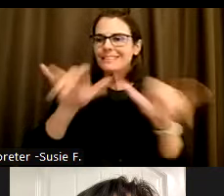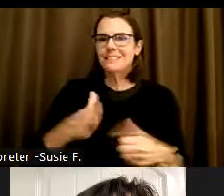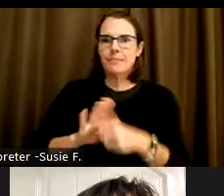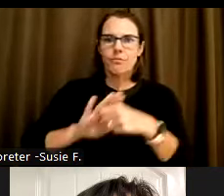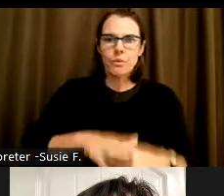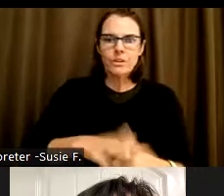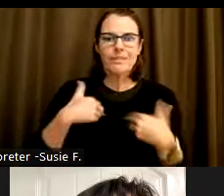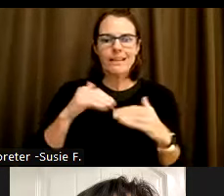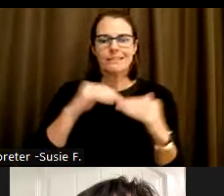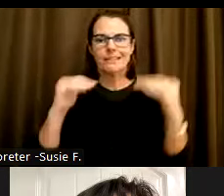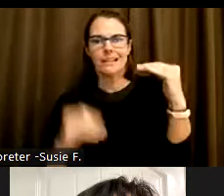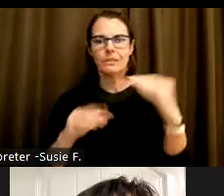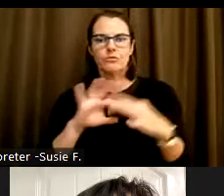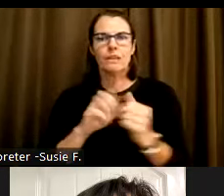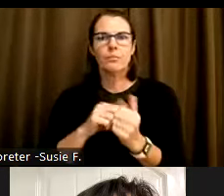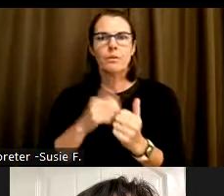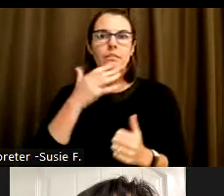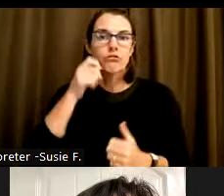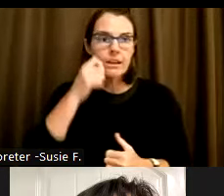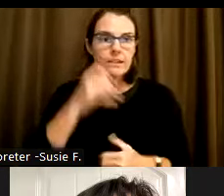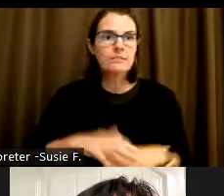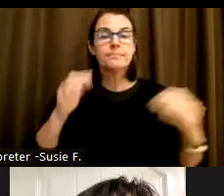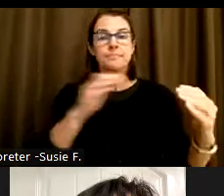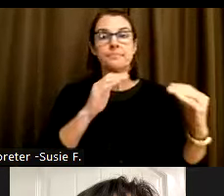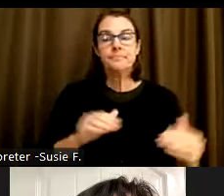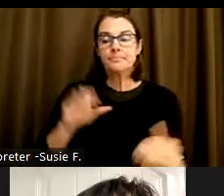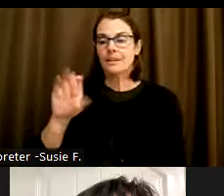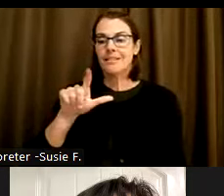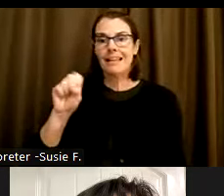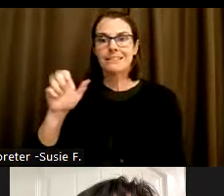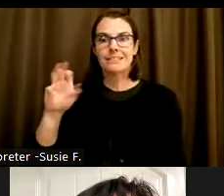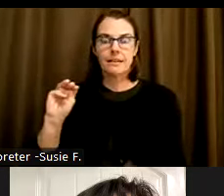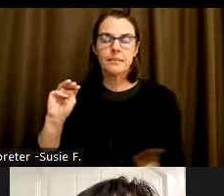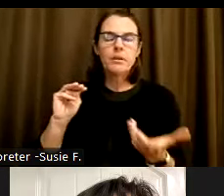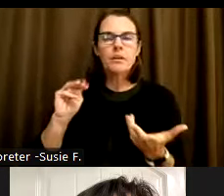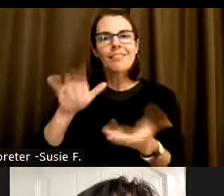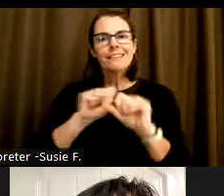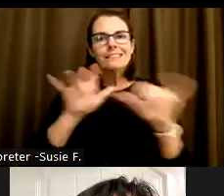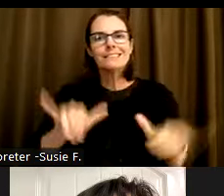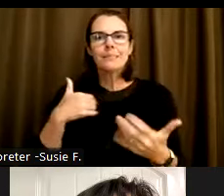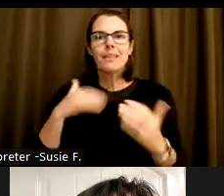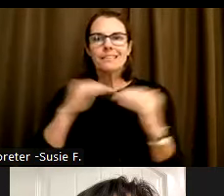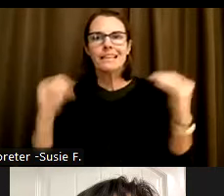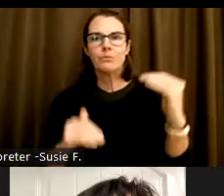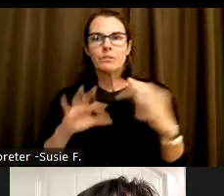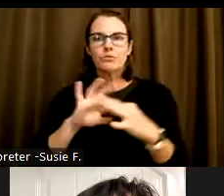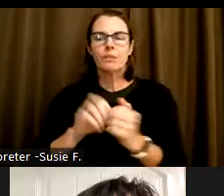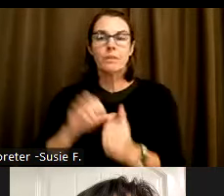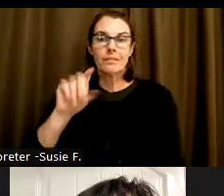inequities based on race classism. Systems of oppression that create inequities based on class sexism.